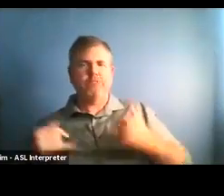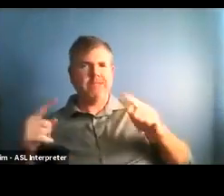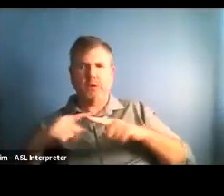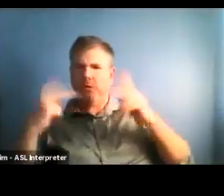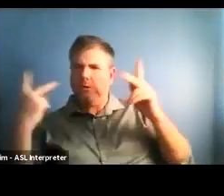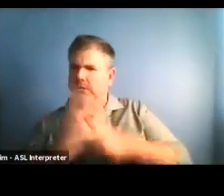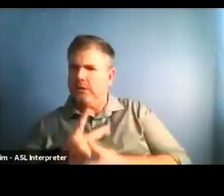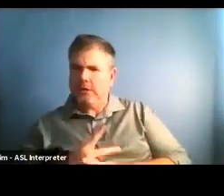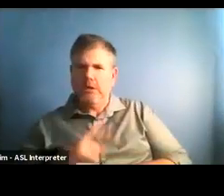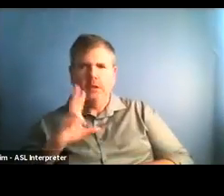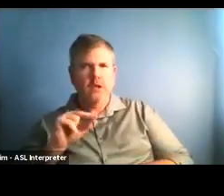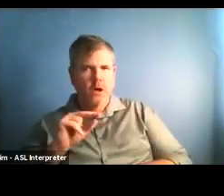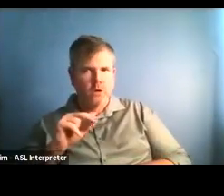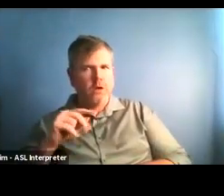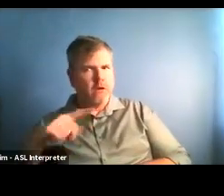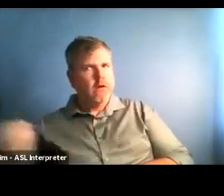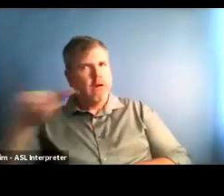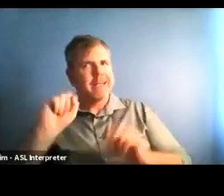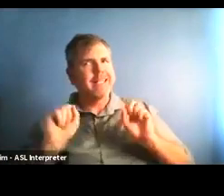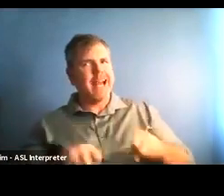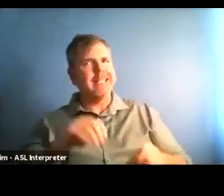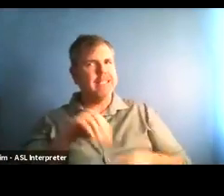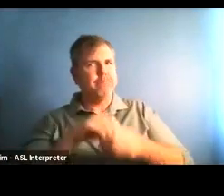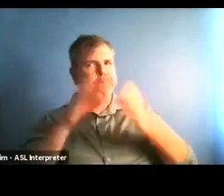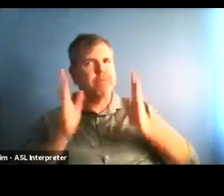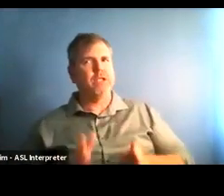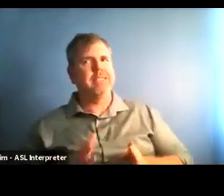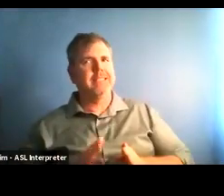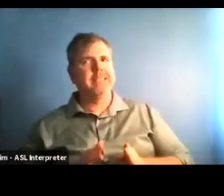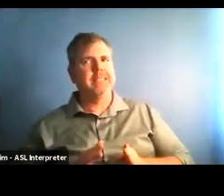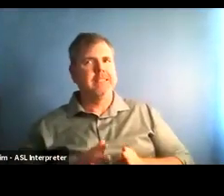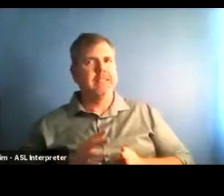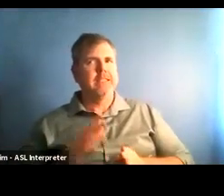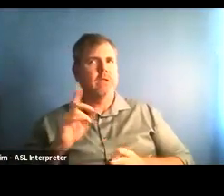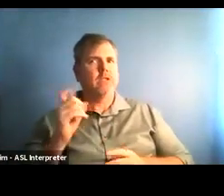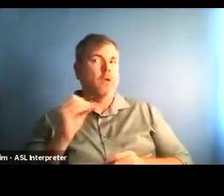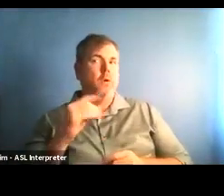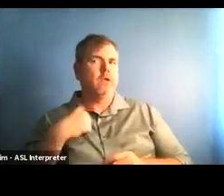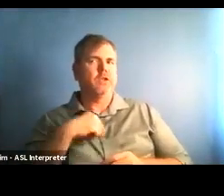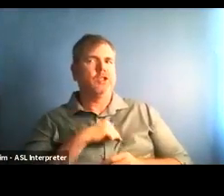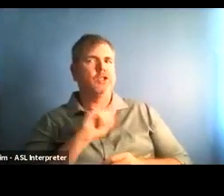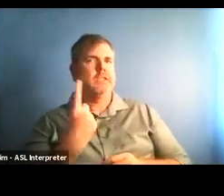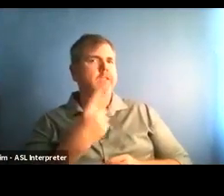which obviously is a decision they'll make for themselves. But just as this potentially removing a